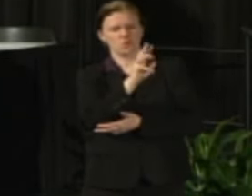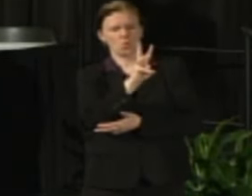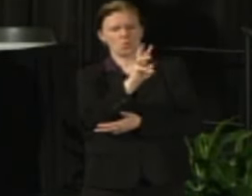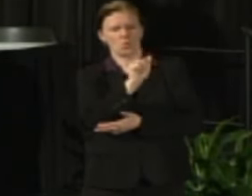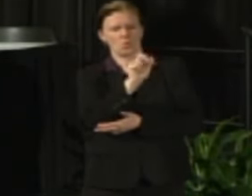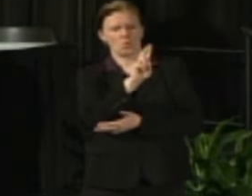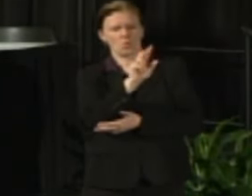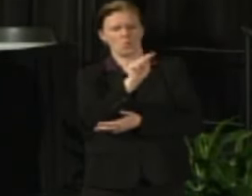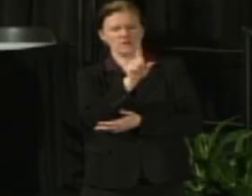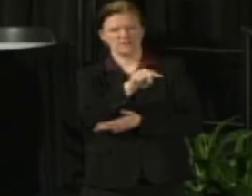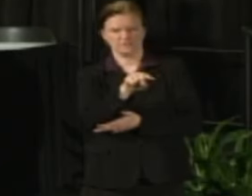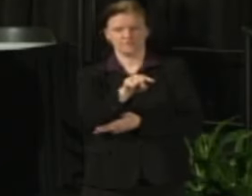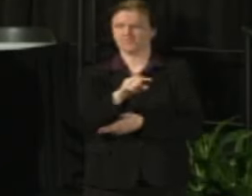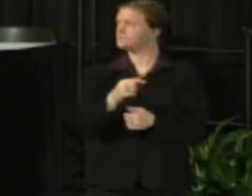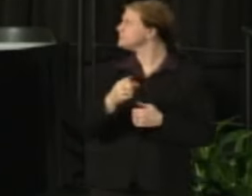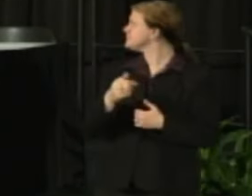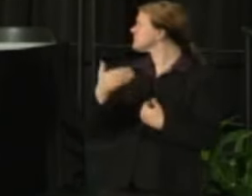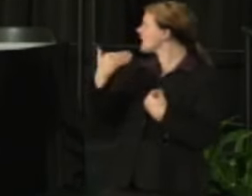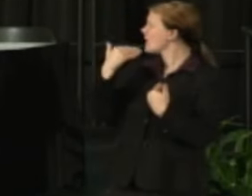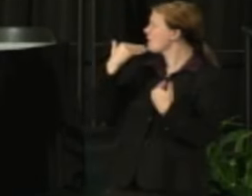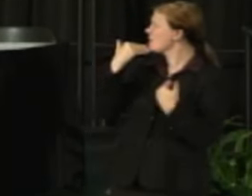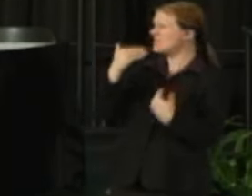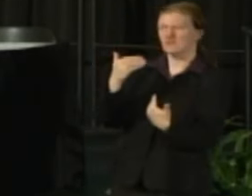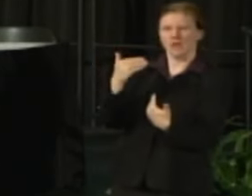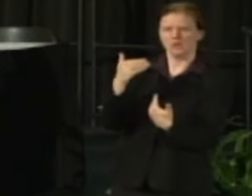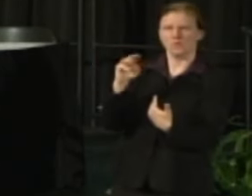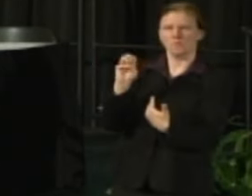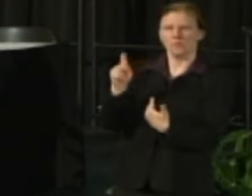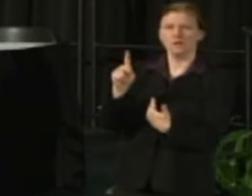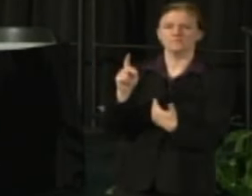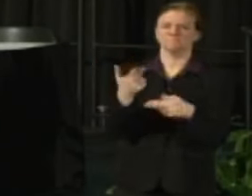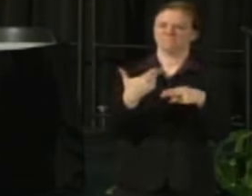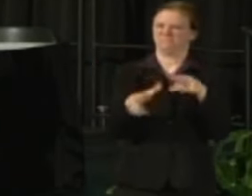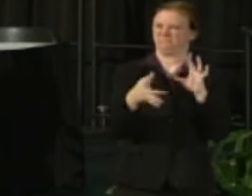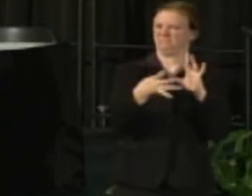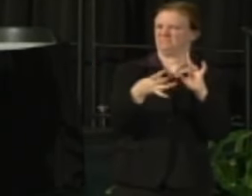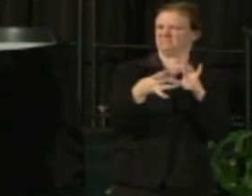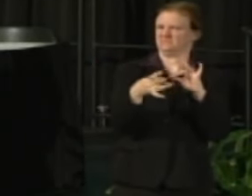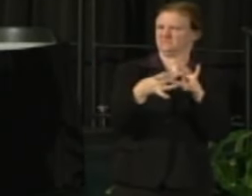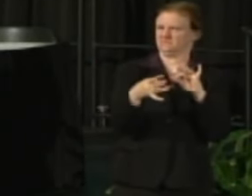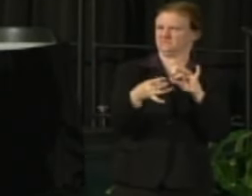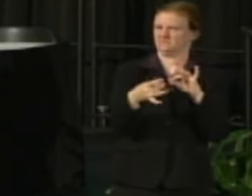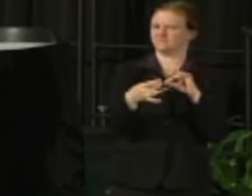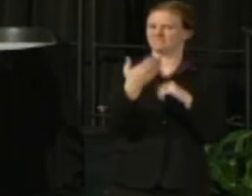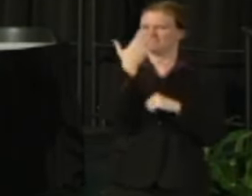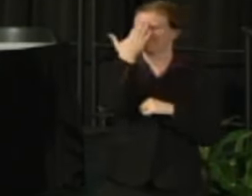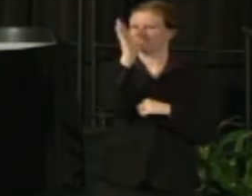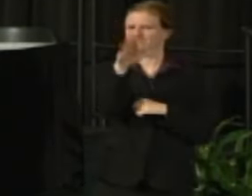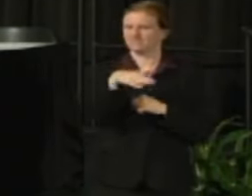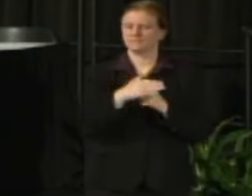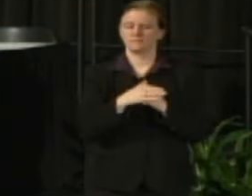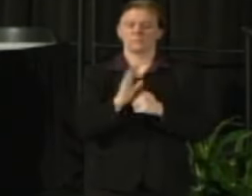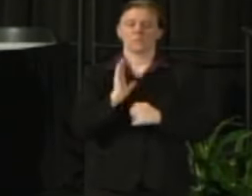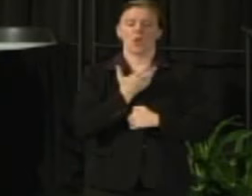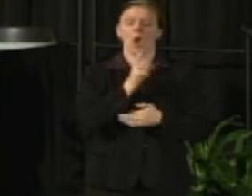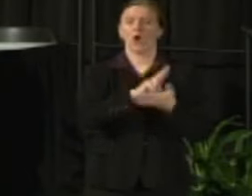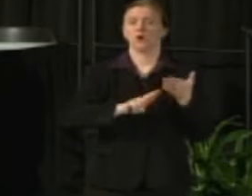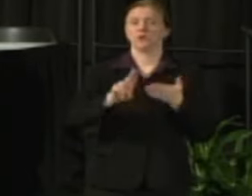Mark Schwartz: Just very briefly, thank you Chancellor I just want to as you know the university committee's been trying its best